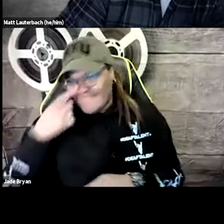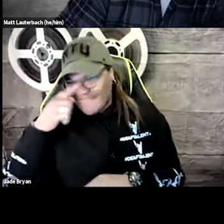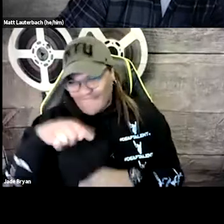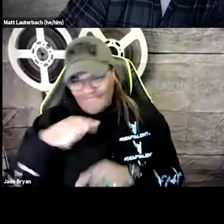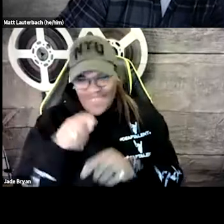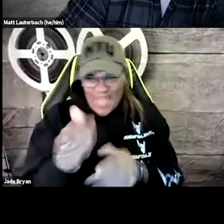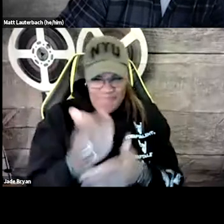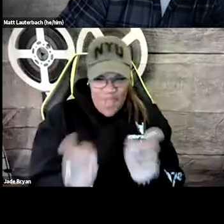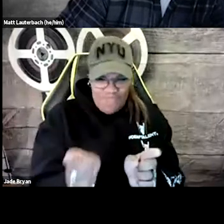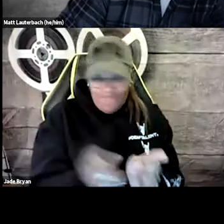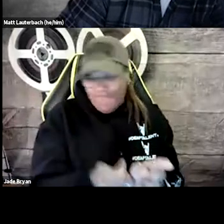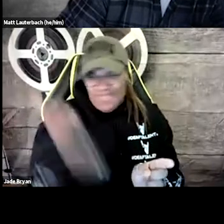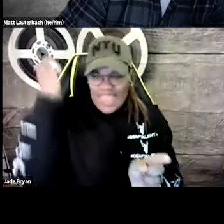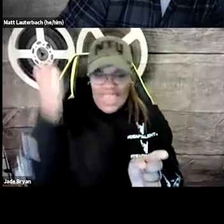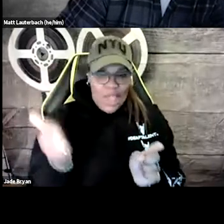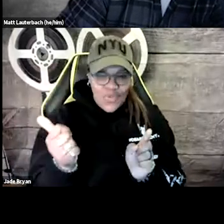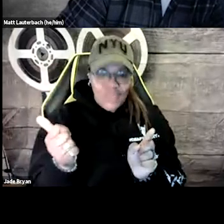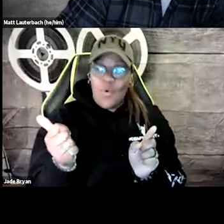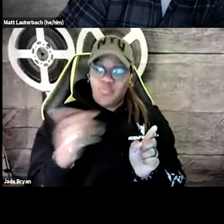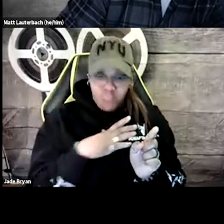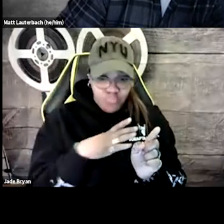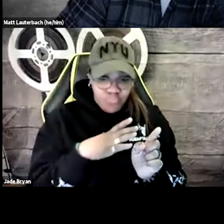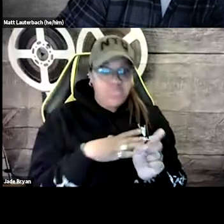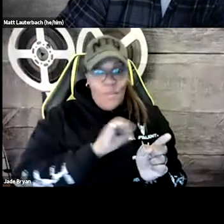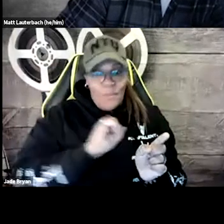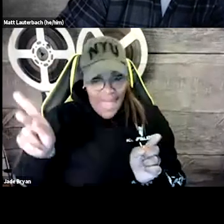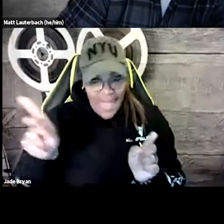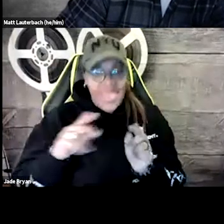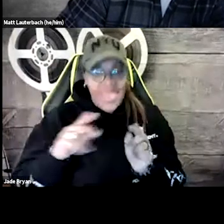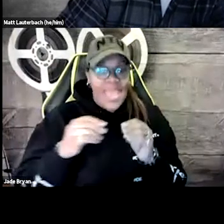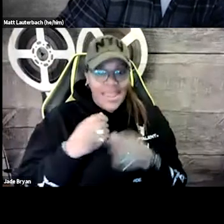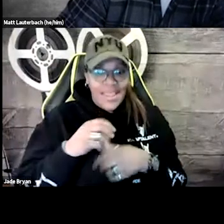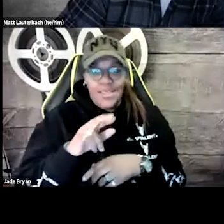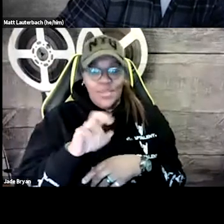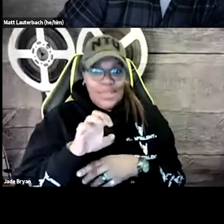And we decided that was too much noise. It didn't work. And we needed to get rid of the lyrics